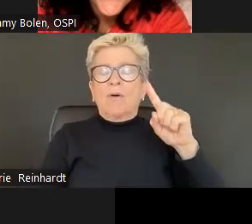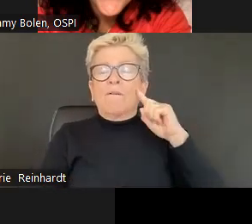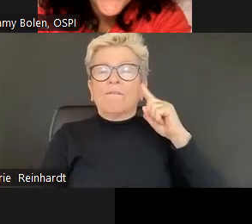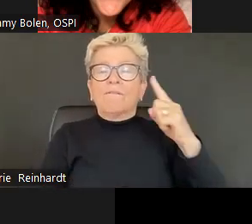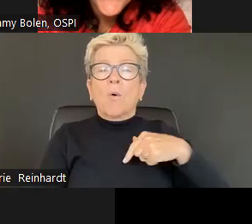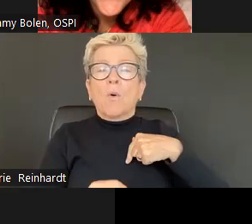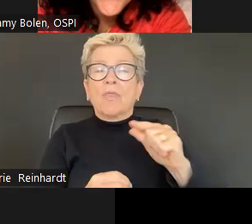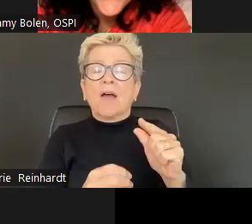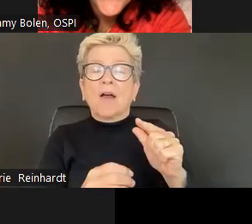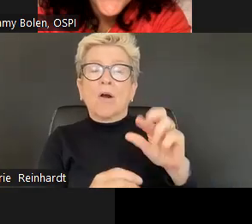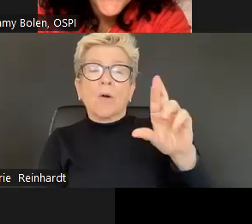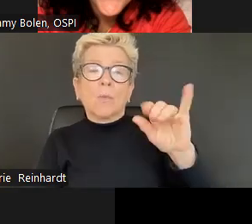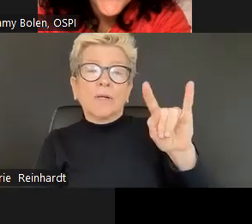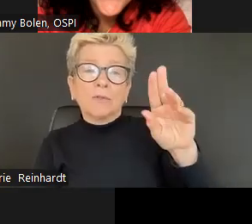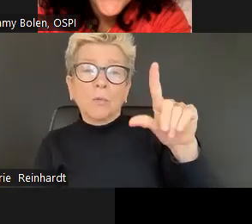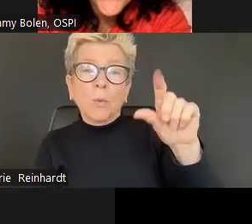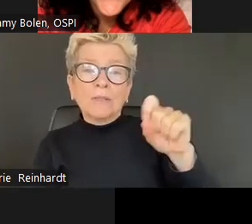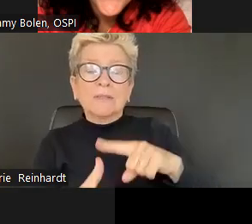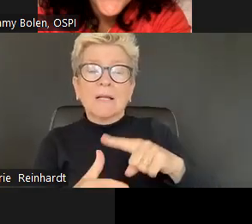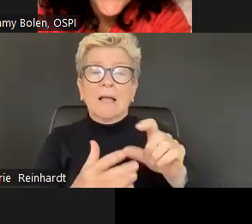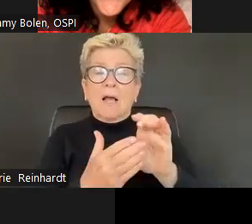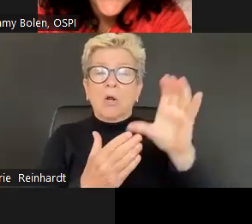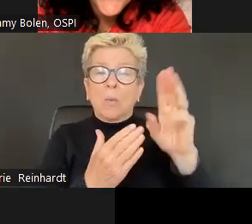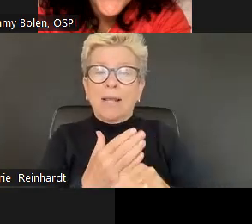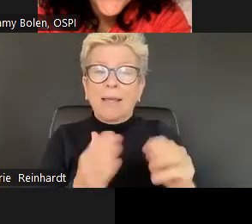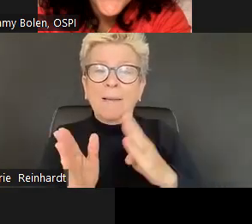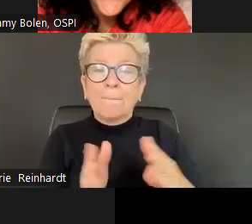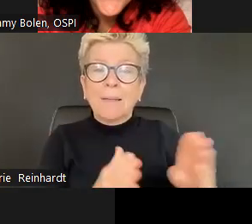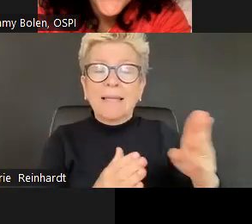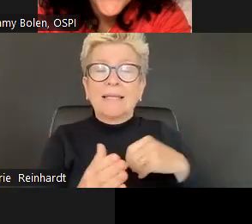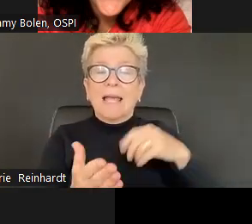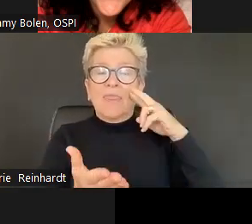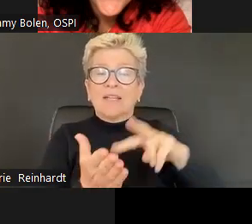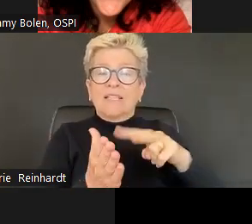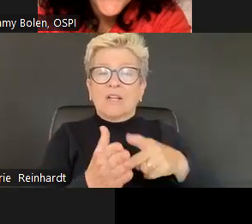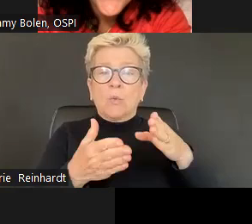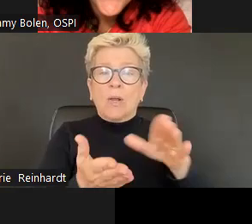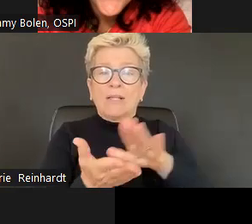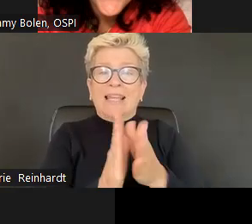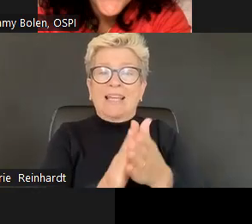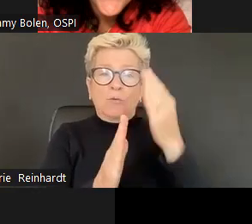of creating an atmosphere of belonging, because they set the emotional tone of the room through their rituals,